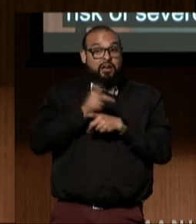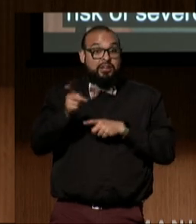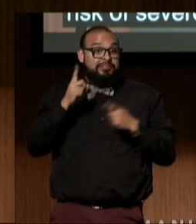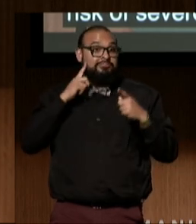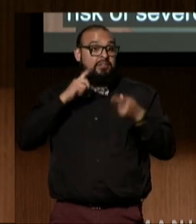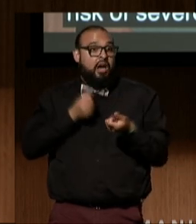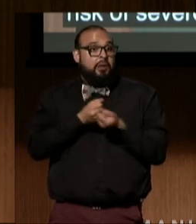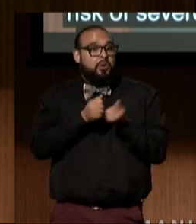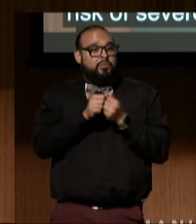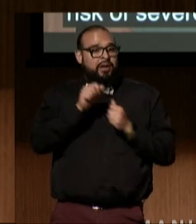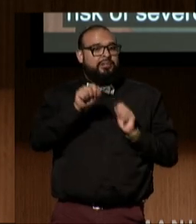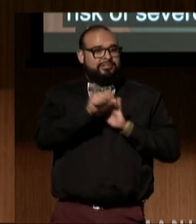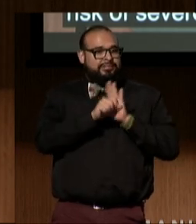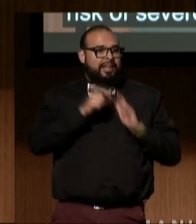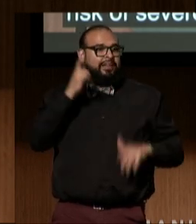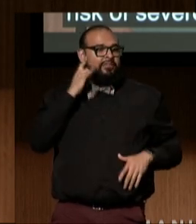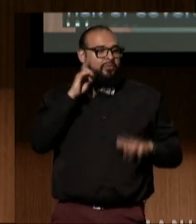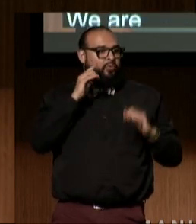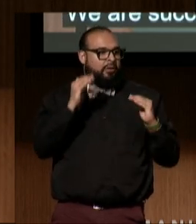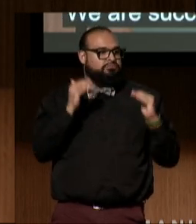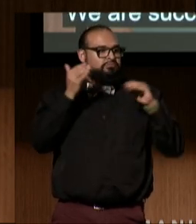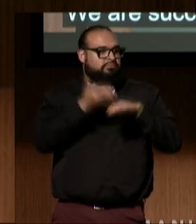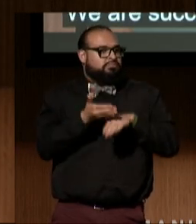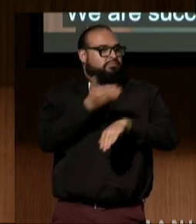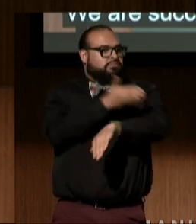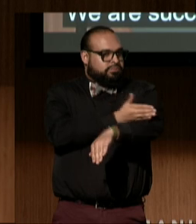to include disability access information on its abortion portal.